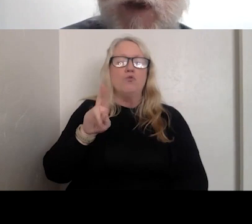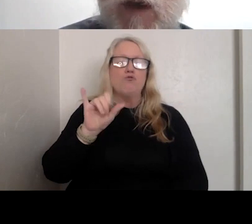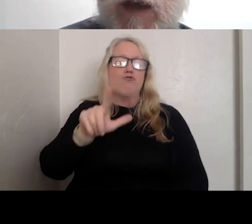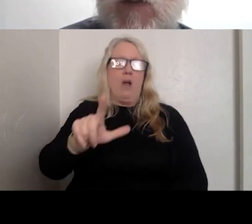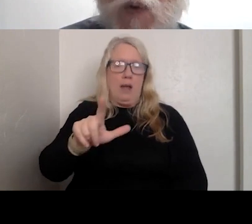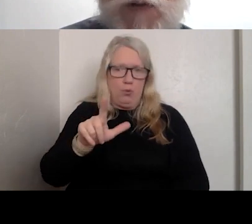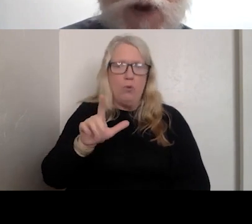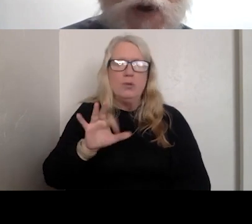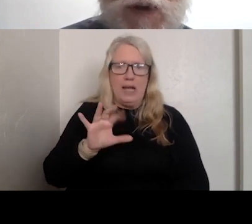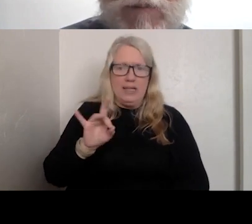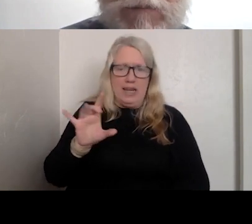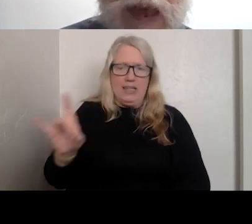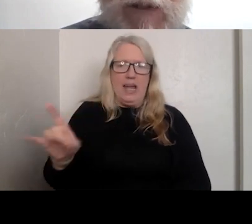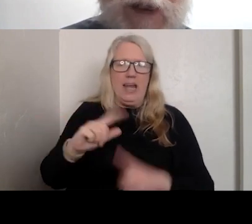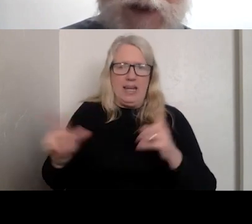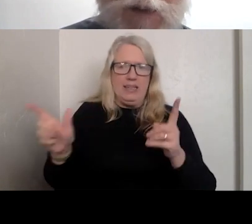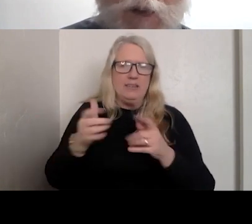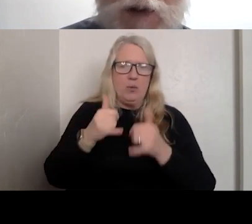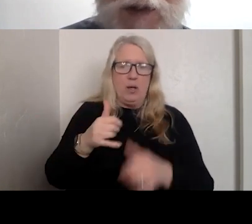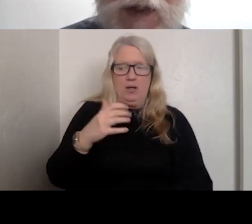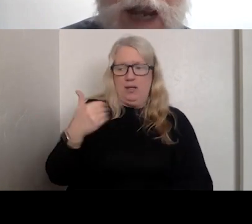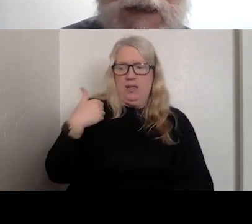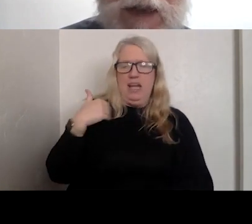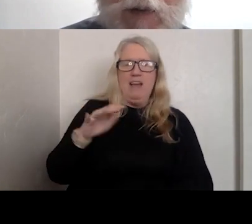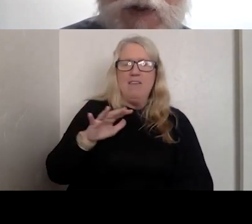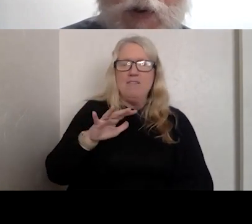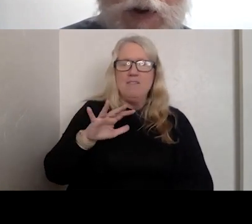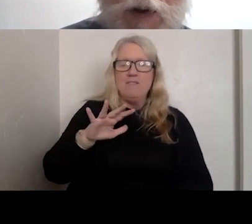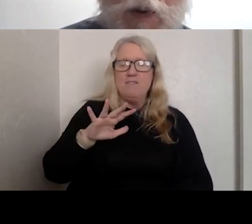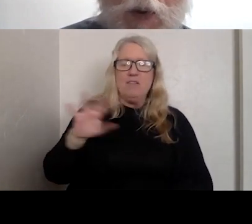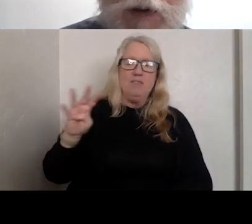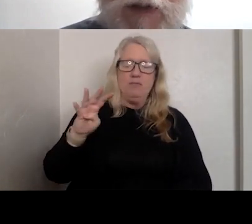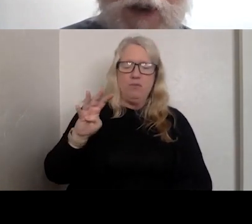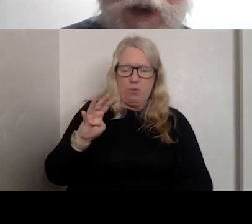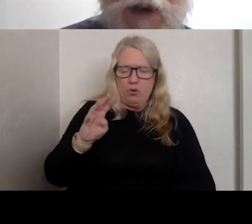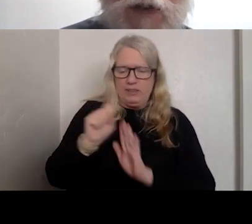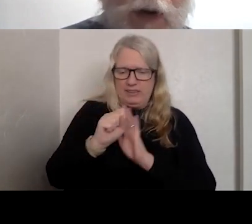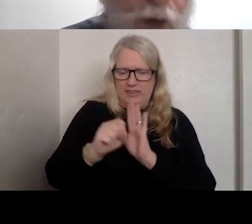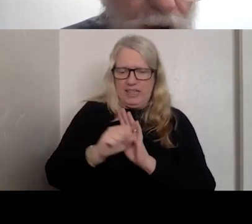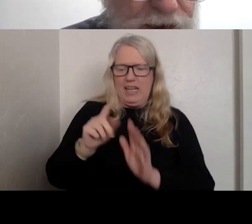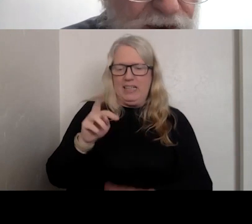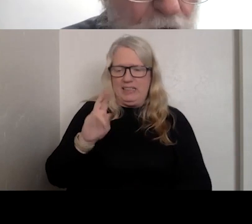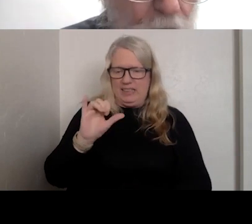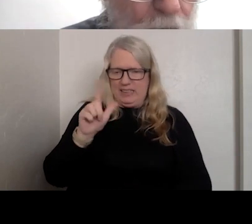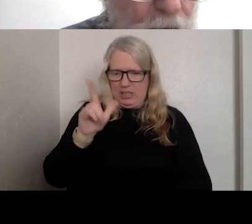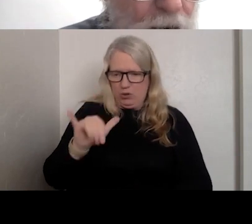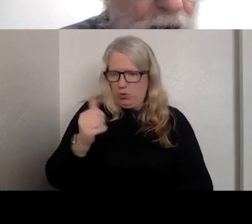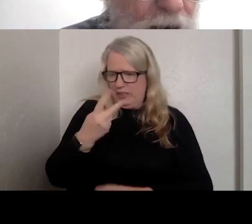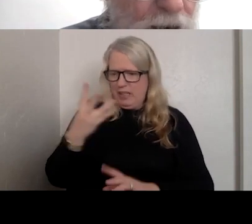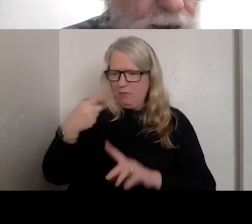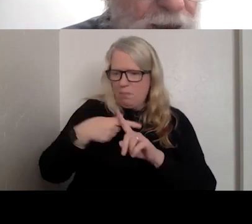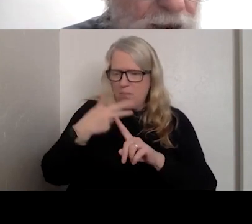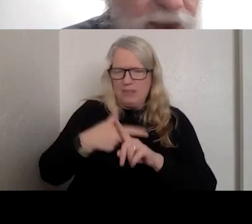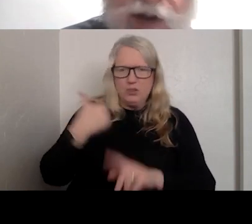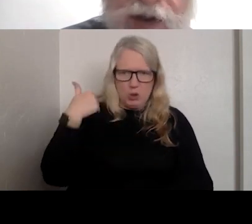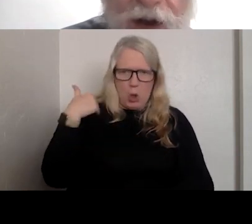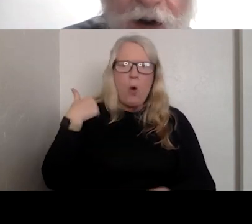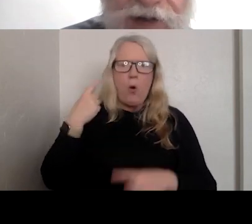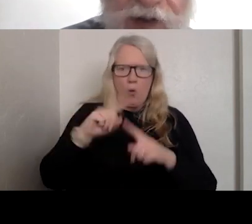AS YOU KNOW, WE HAVE 58 STATE TERRITORIAL AWARDS. THESE ARE